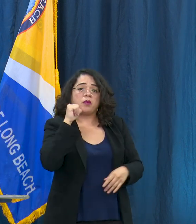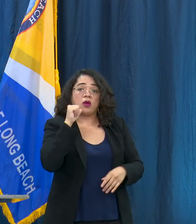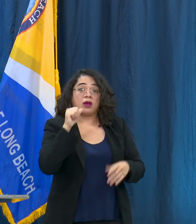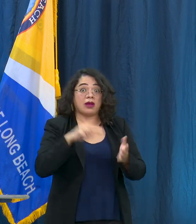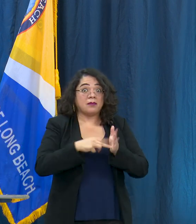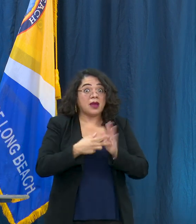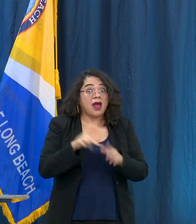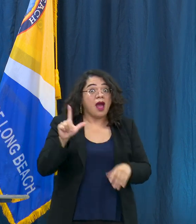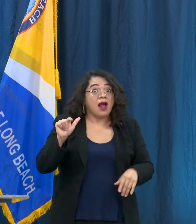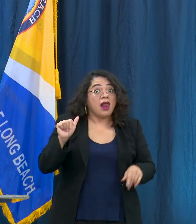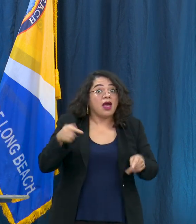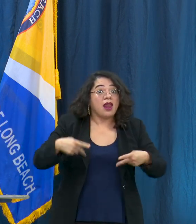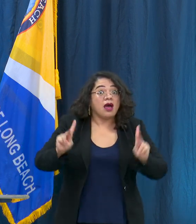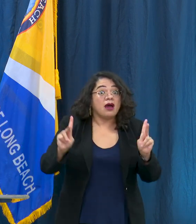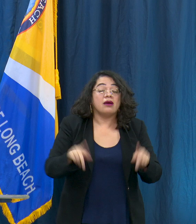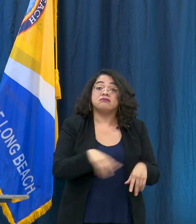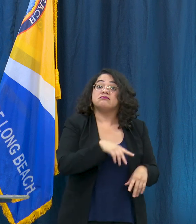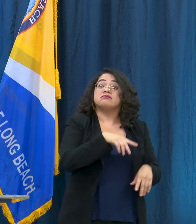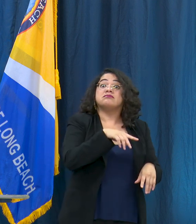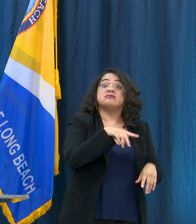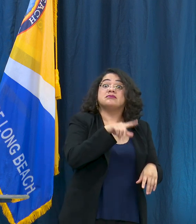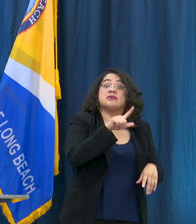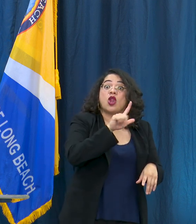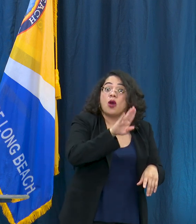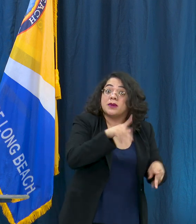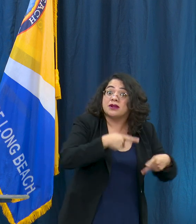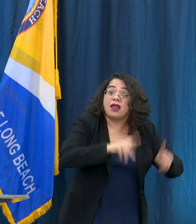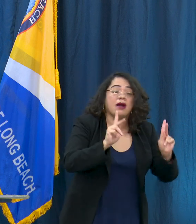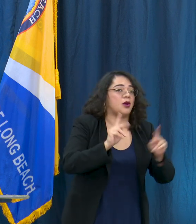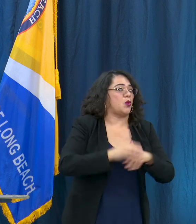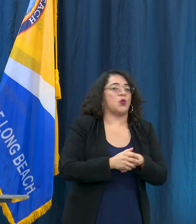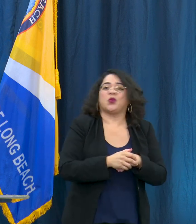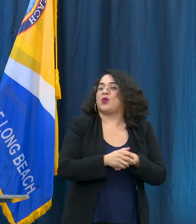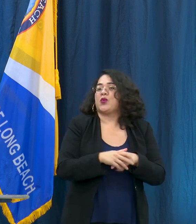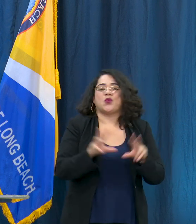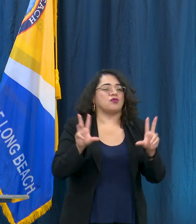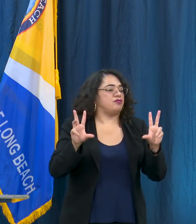in LA and that's not the case because we know bars are not allowed to reopen